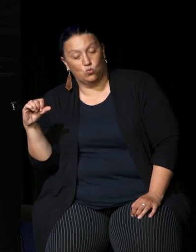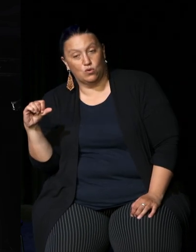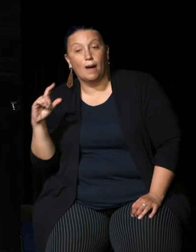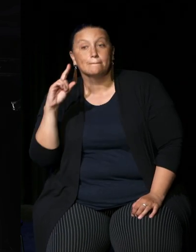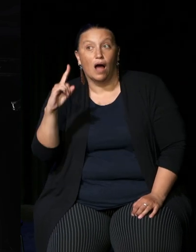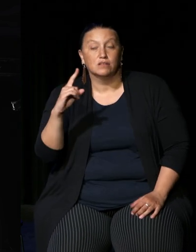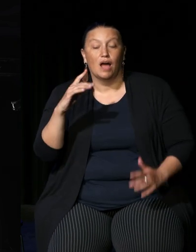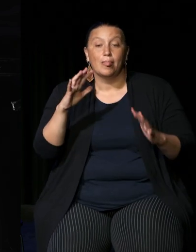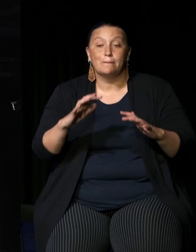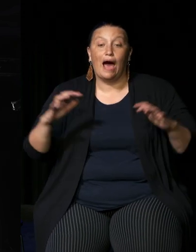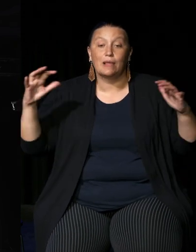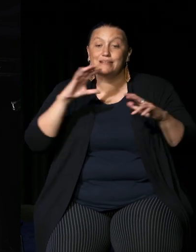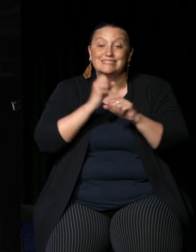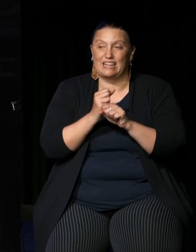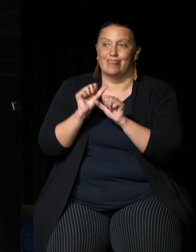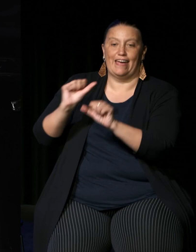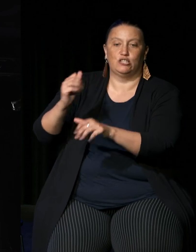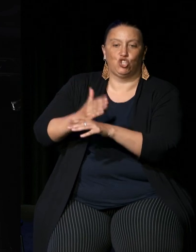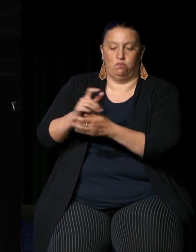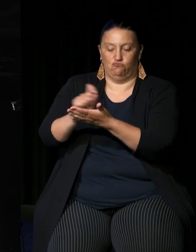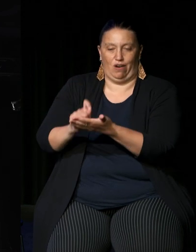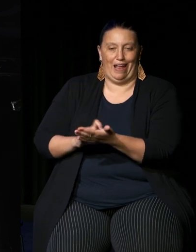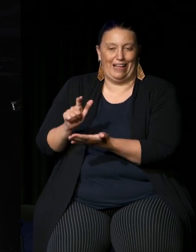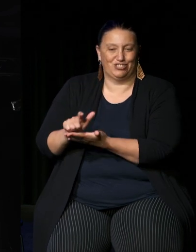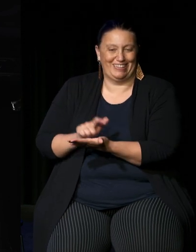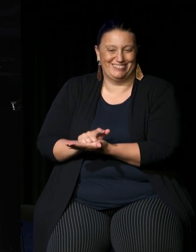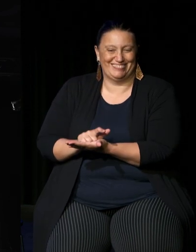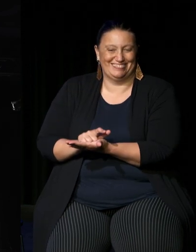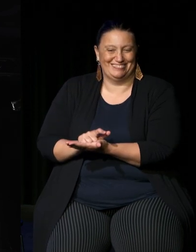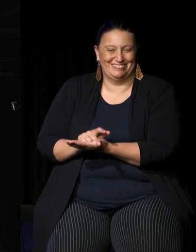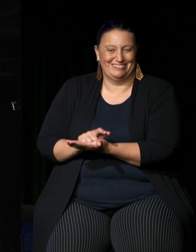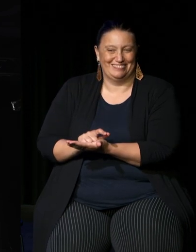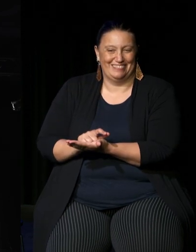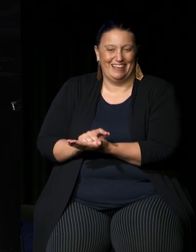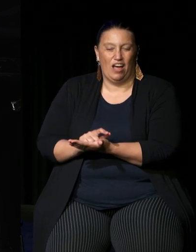job is to then write the legislation as they do with any other legislation the Constitution just